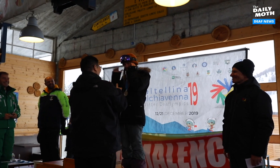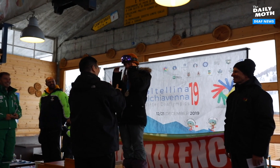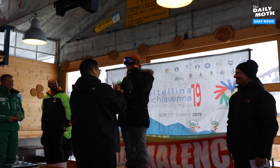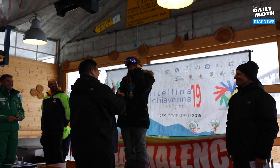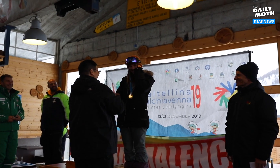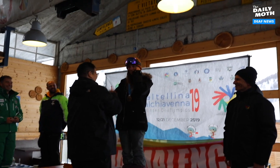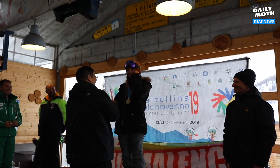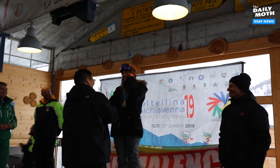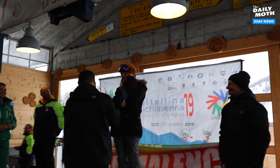I didn’t expect this.